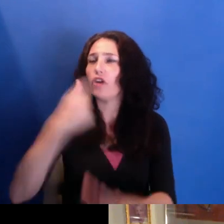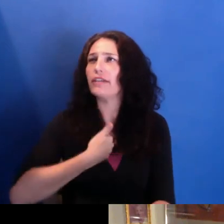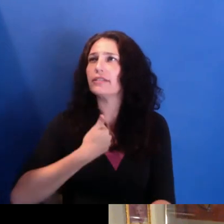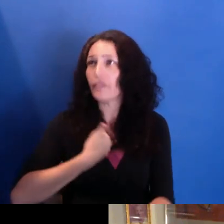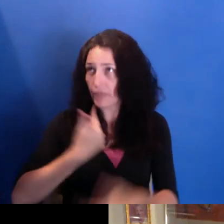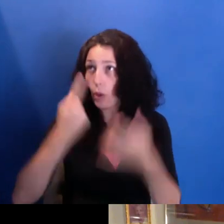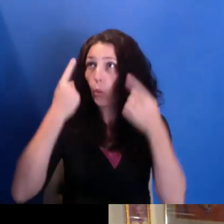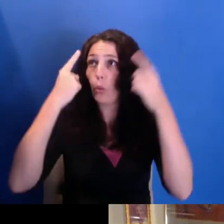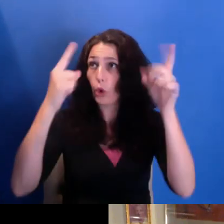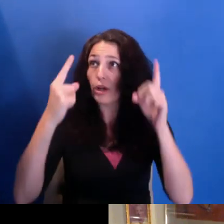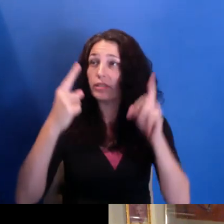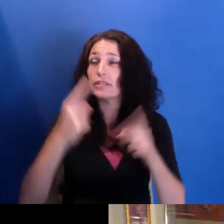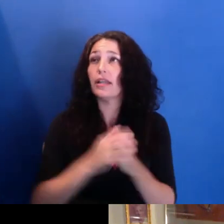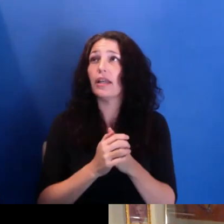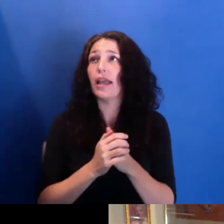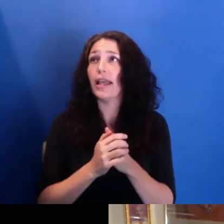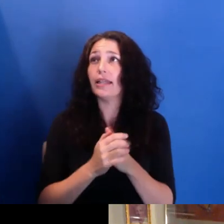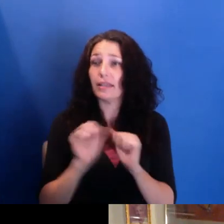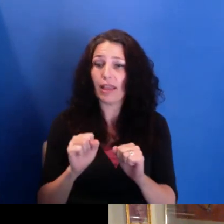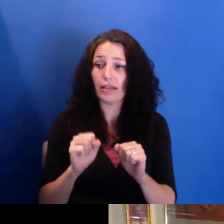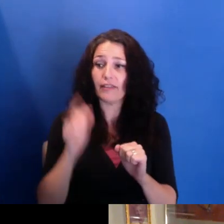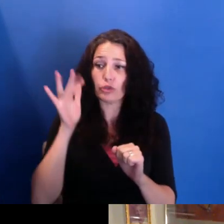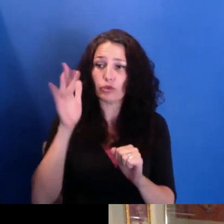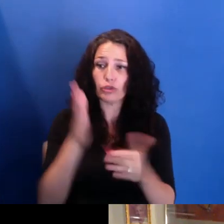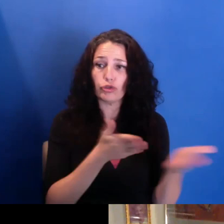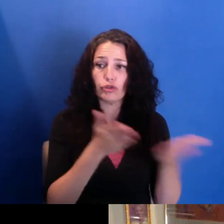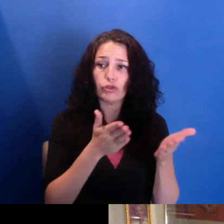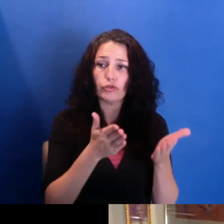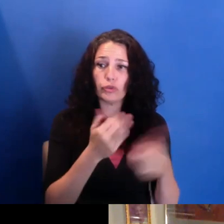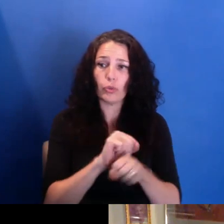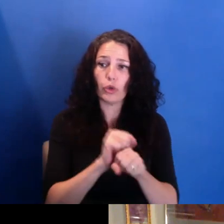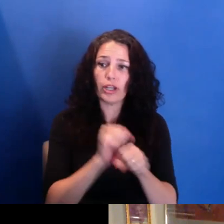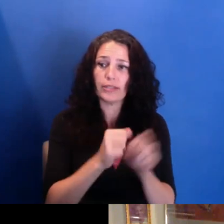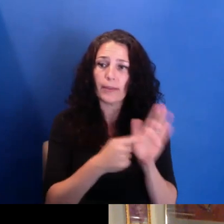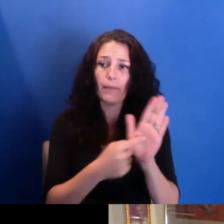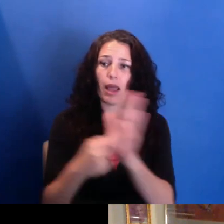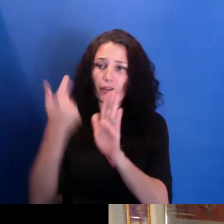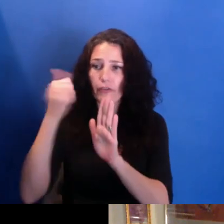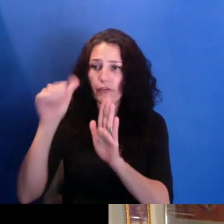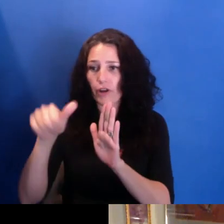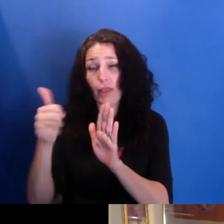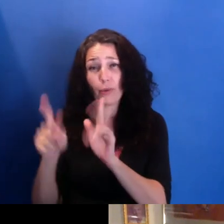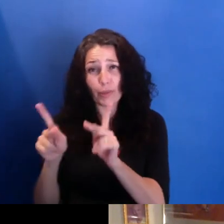can serve as a model for other people as well. Wow. That's great. Yeah.